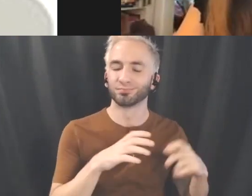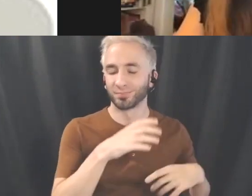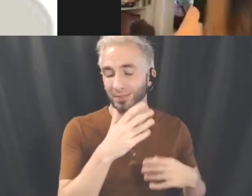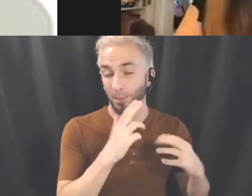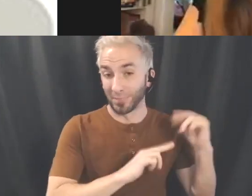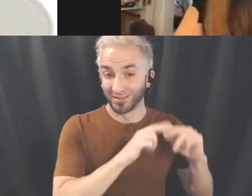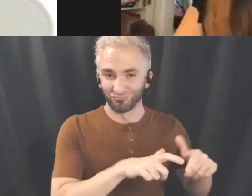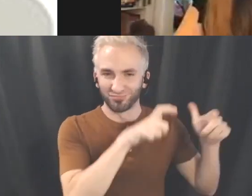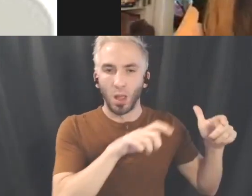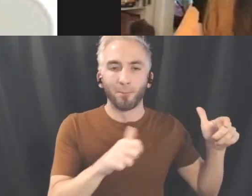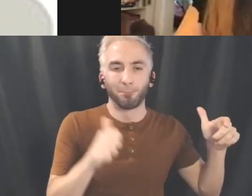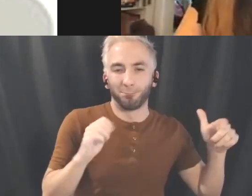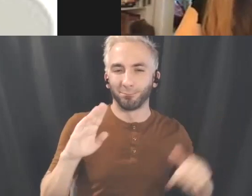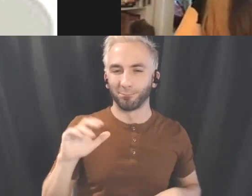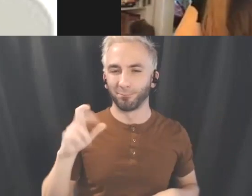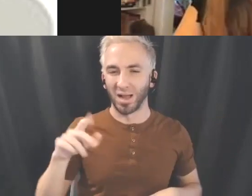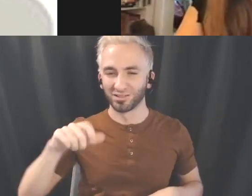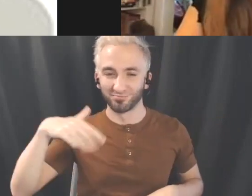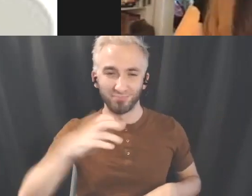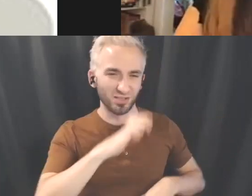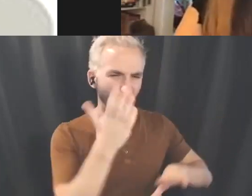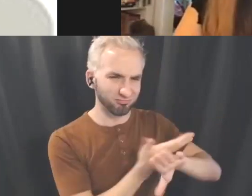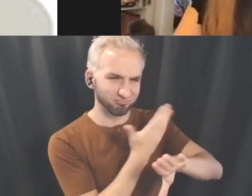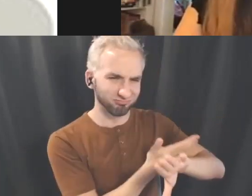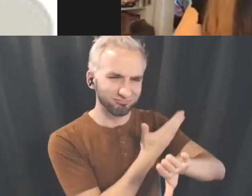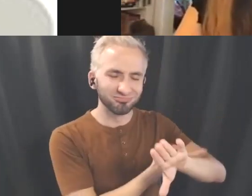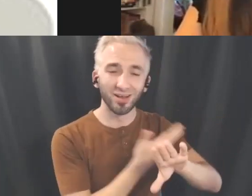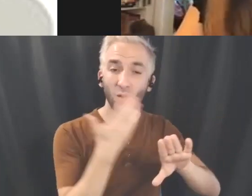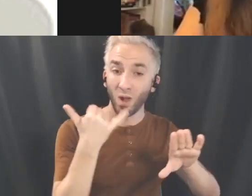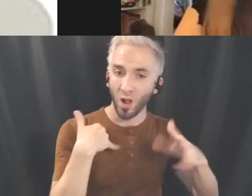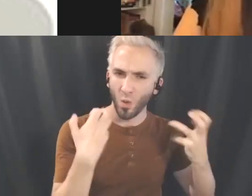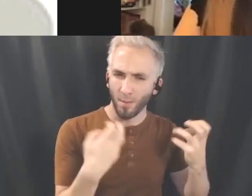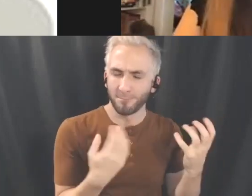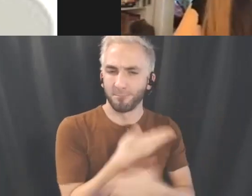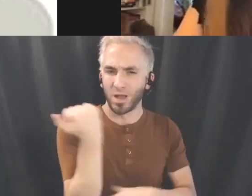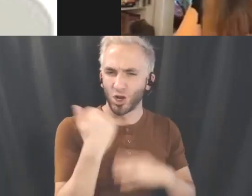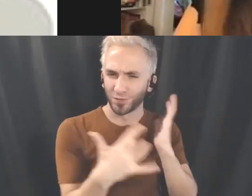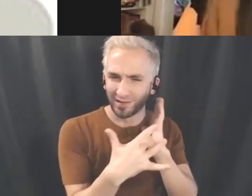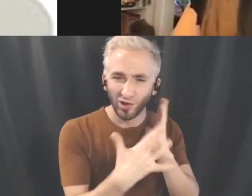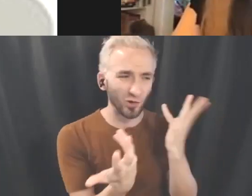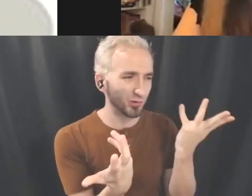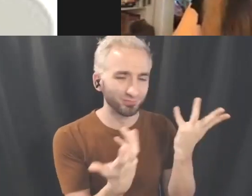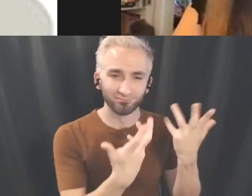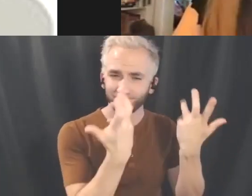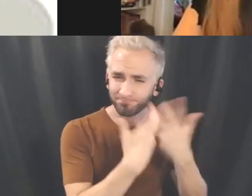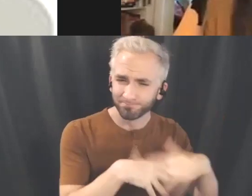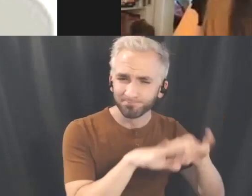in order to better support digital processes, immersive processes, filming, streaming,